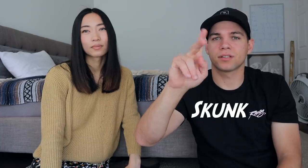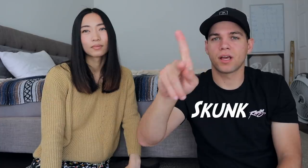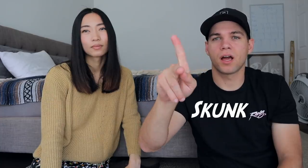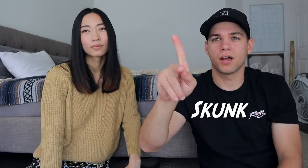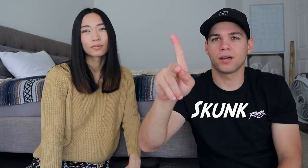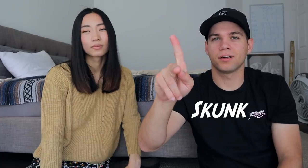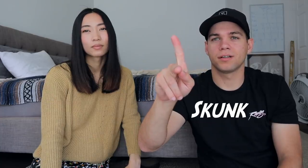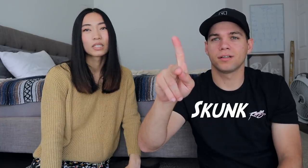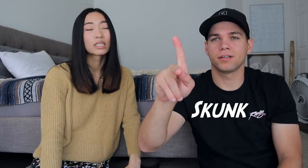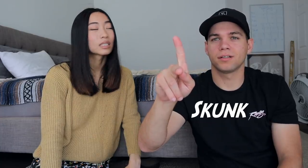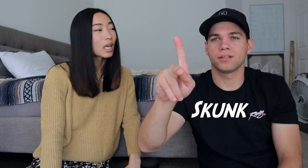S-K-U-N-K